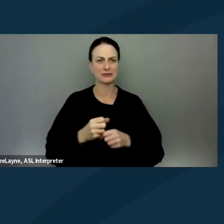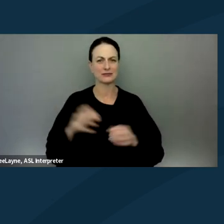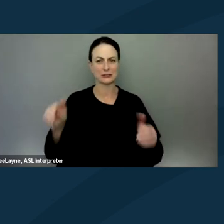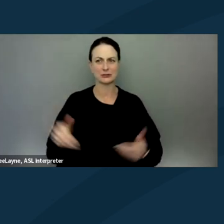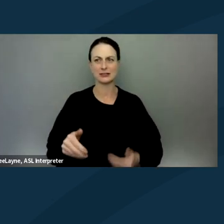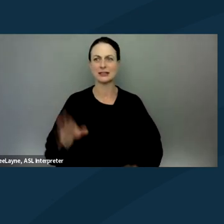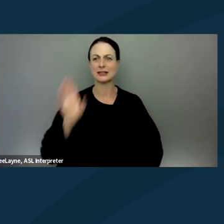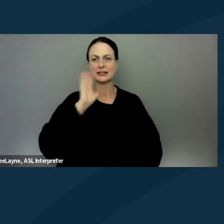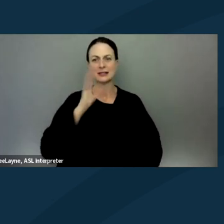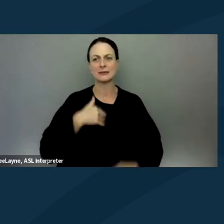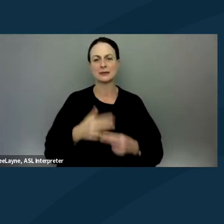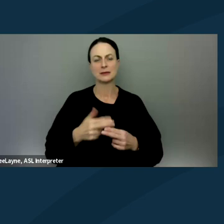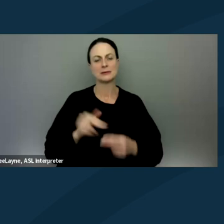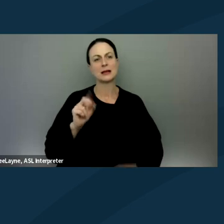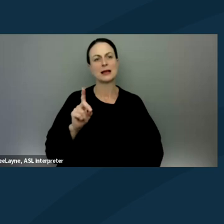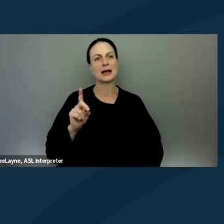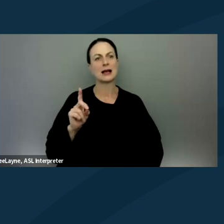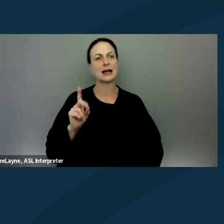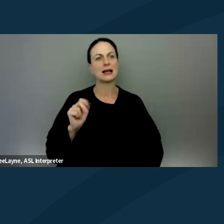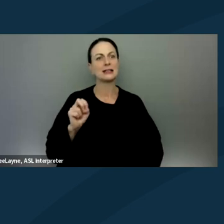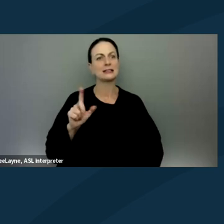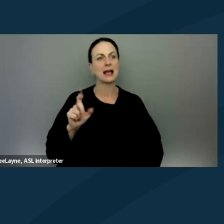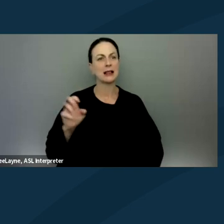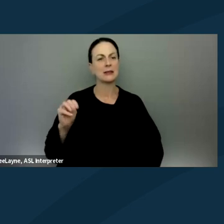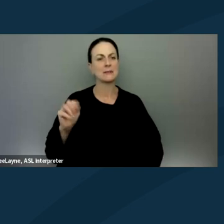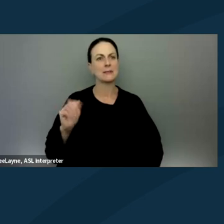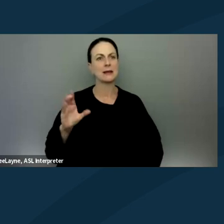Hi, my name's Adele MacLean. I'm a co-founder of the Solidarity Fund.